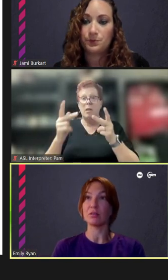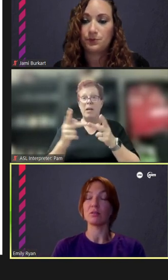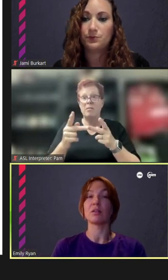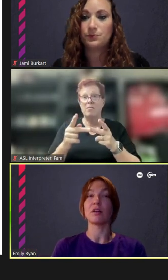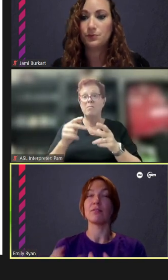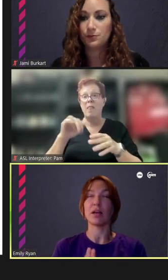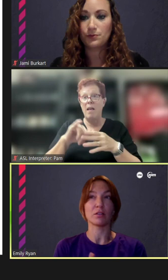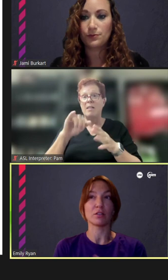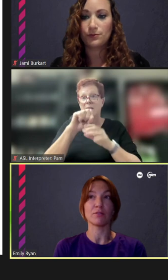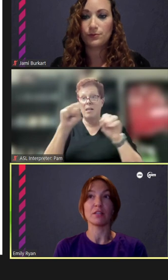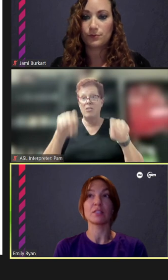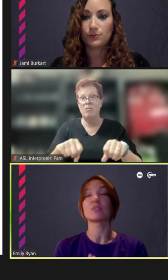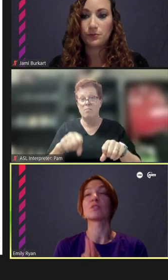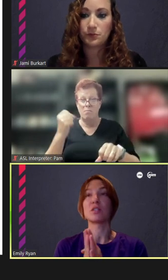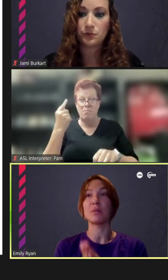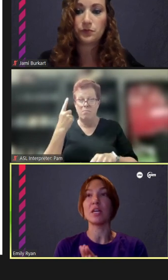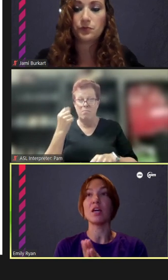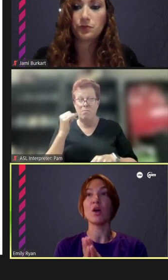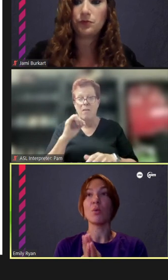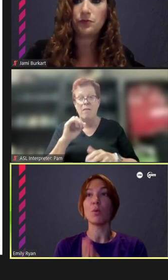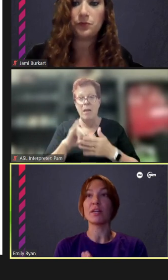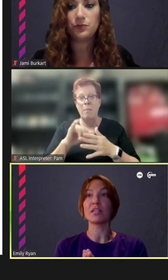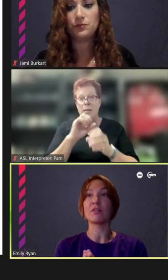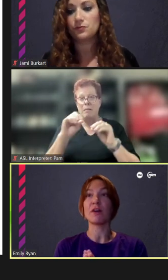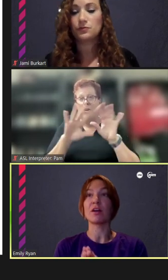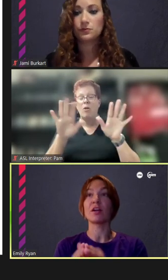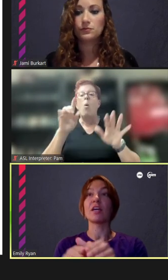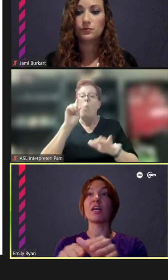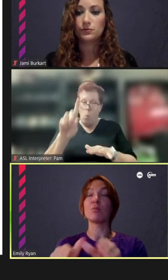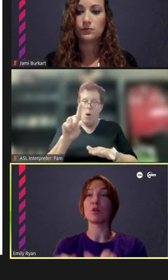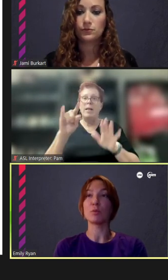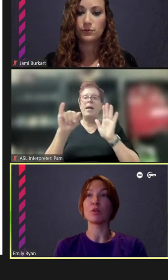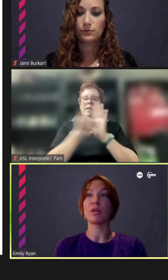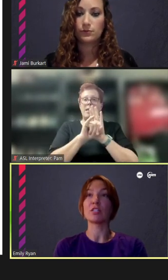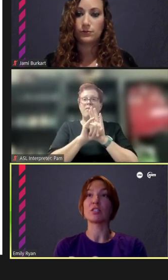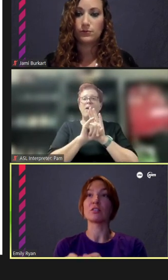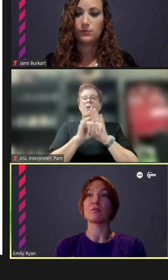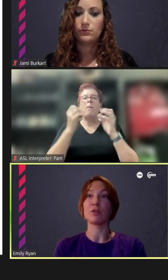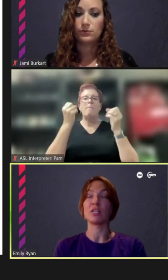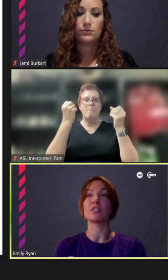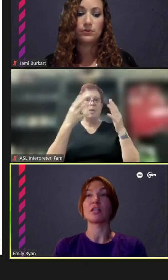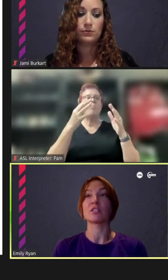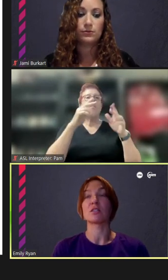if that clarifies it. So, it's going to be one Identifier in multiple locations for each station.